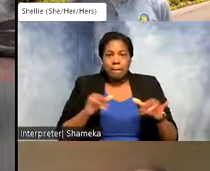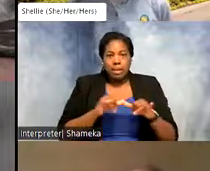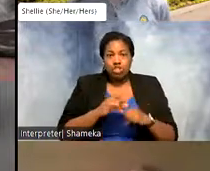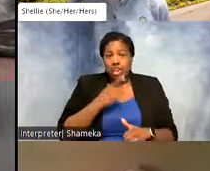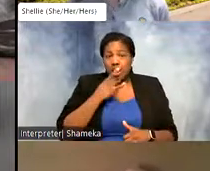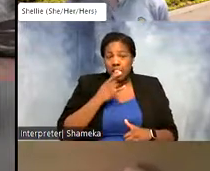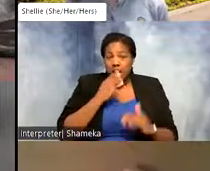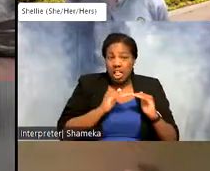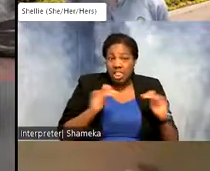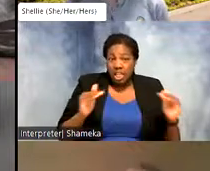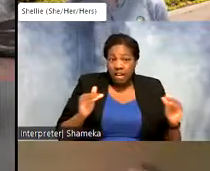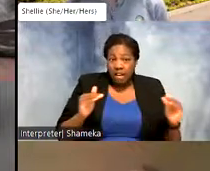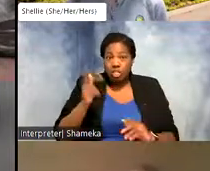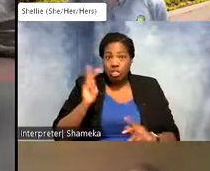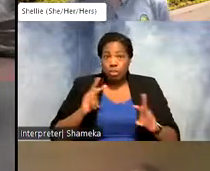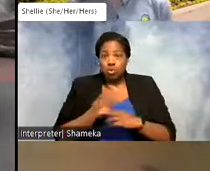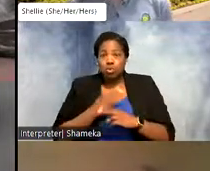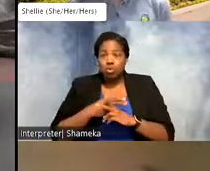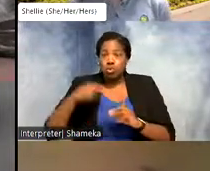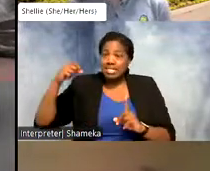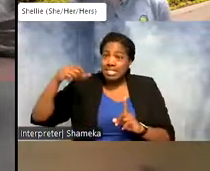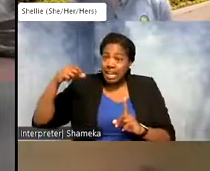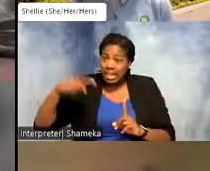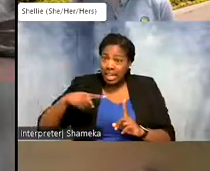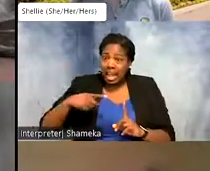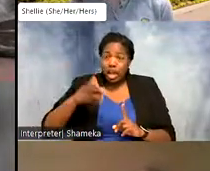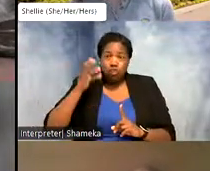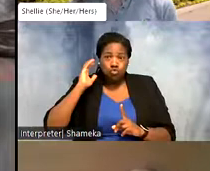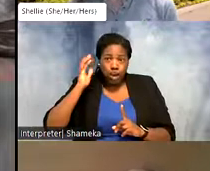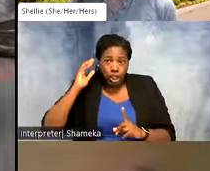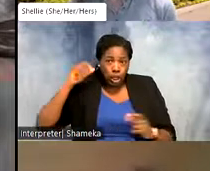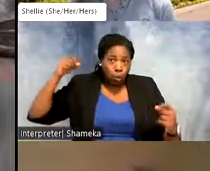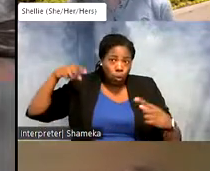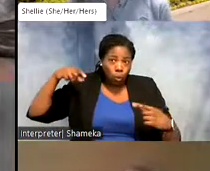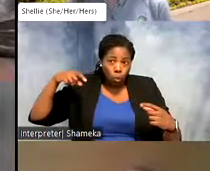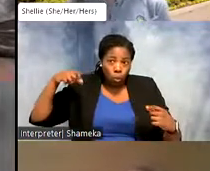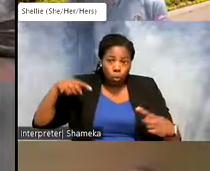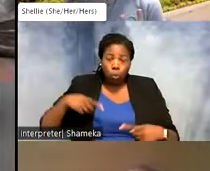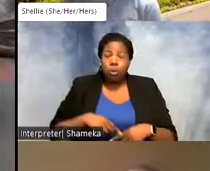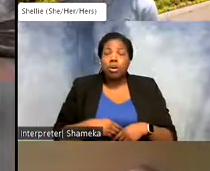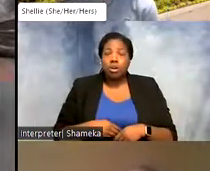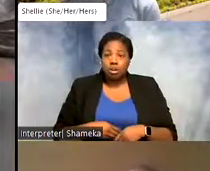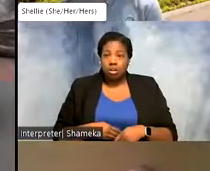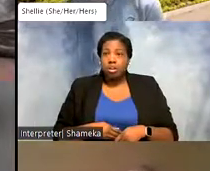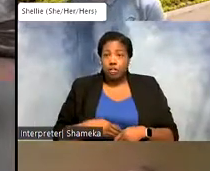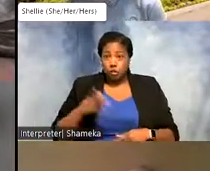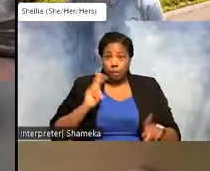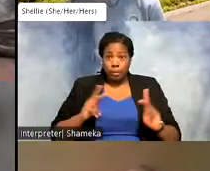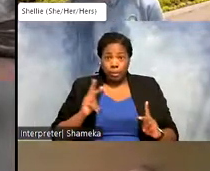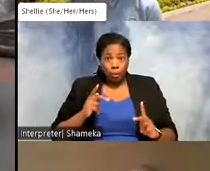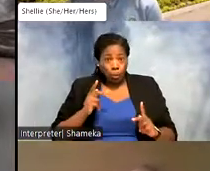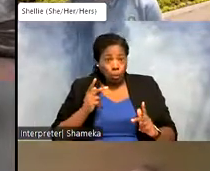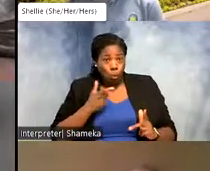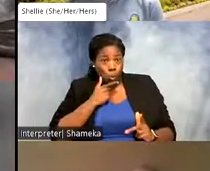others use satellites some use radio telemetry and for folks watching if you are more interested